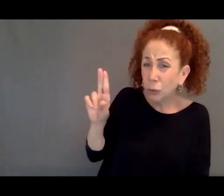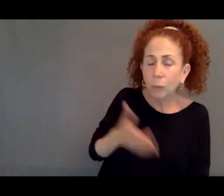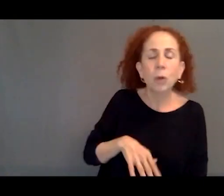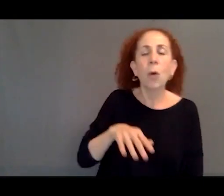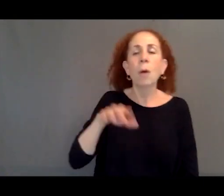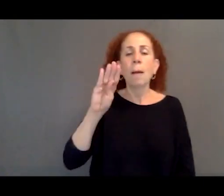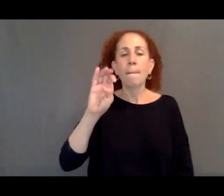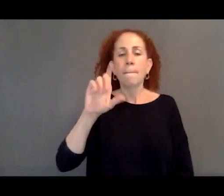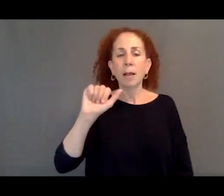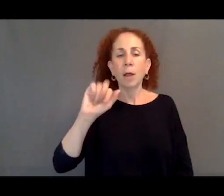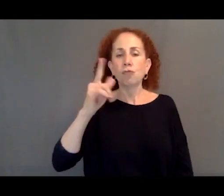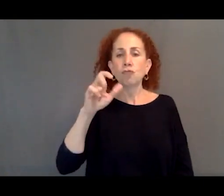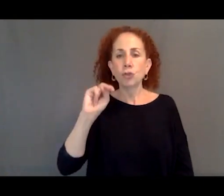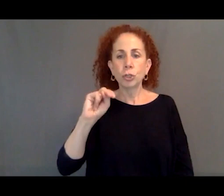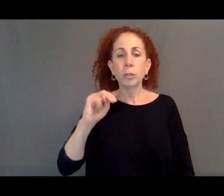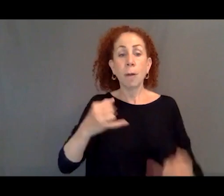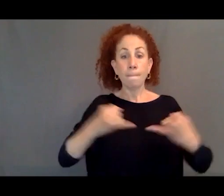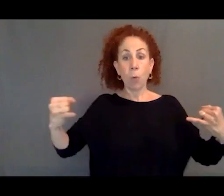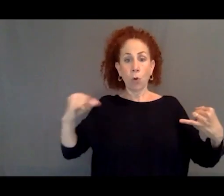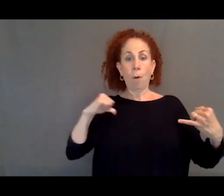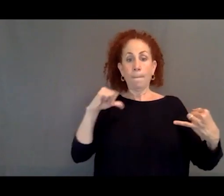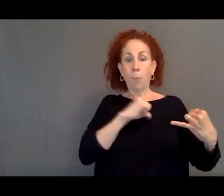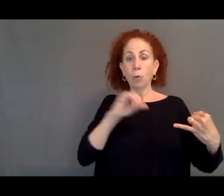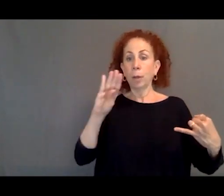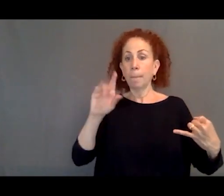The one in Belarusian, on the border of Poland and Belarus.